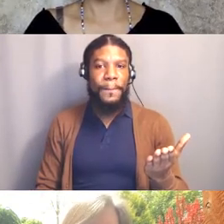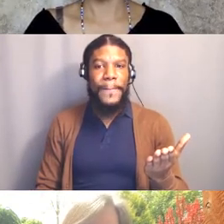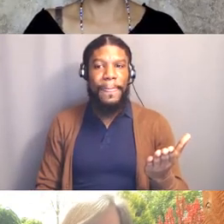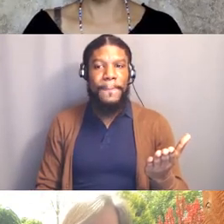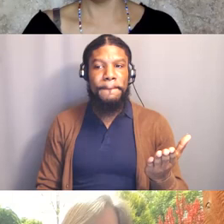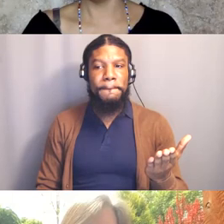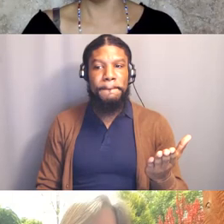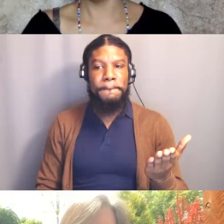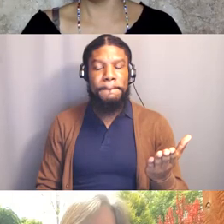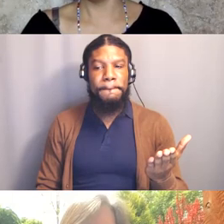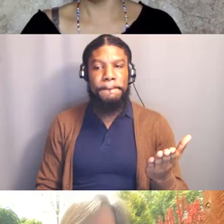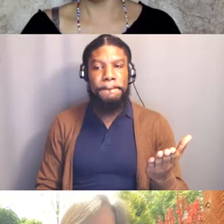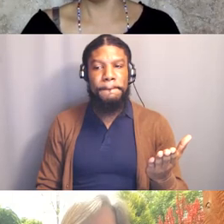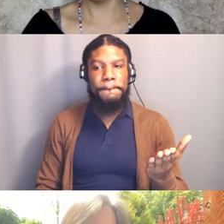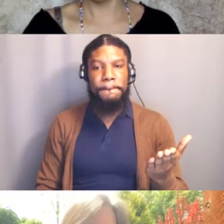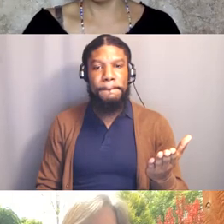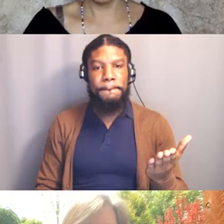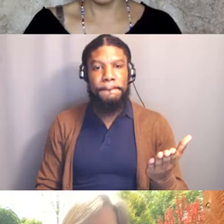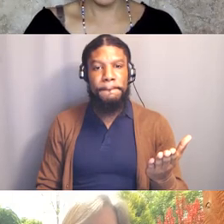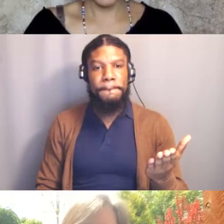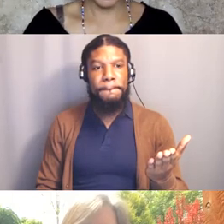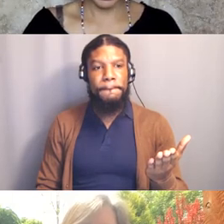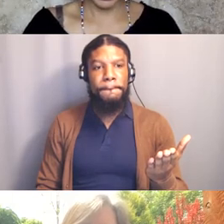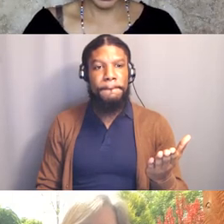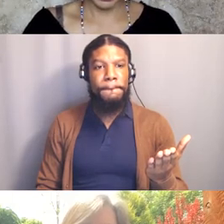"and all the Indigenous people, past, present